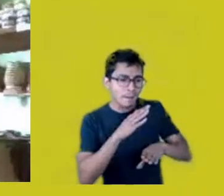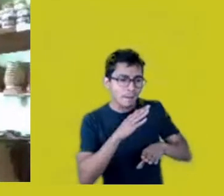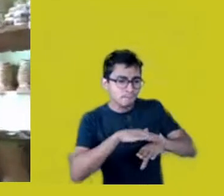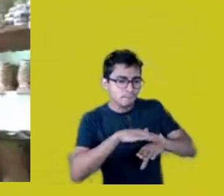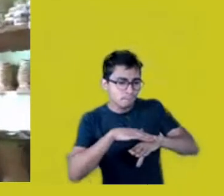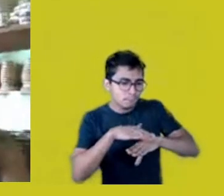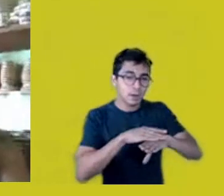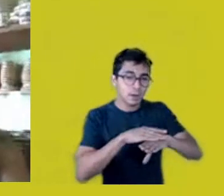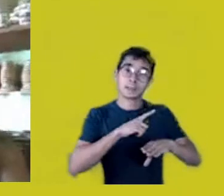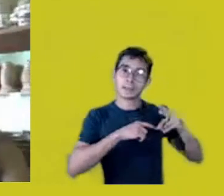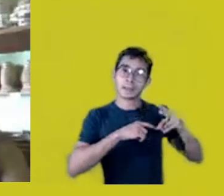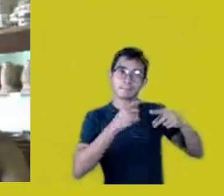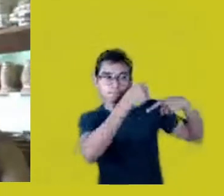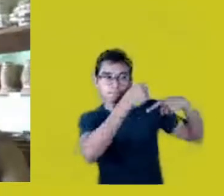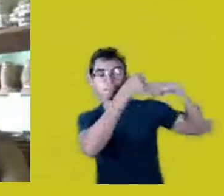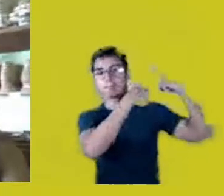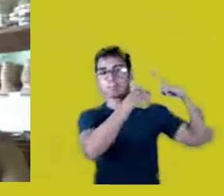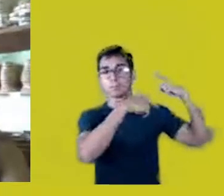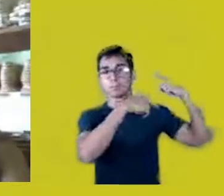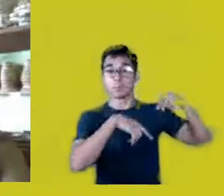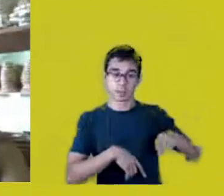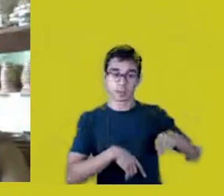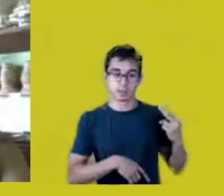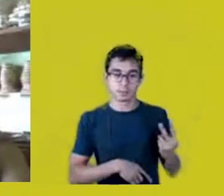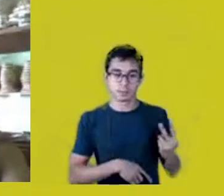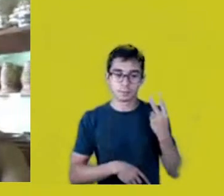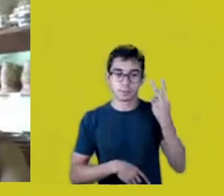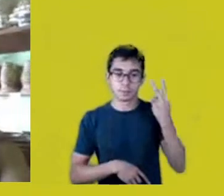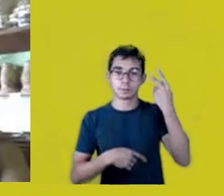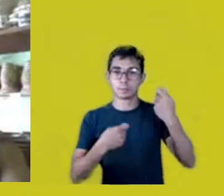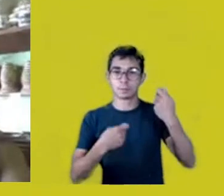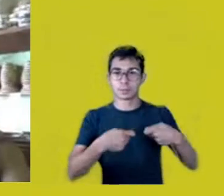And that should be valued and respected.